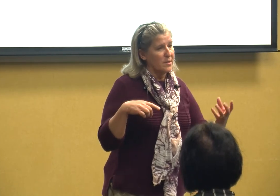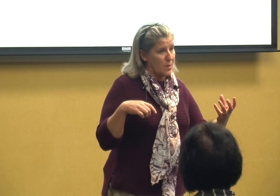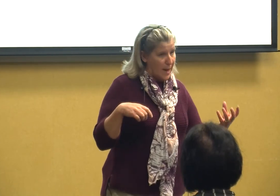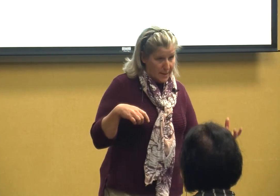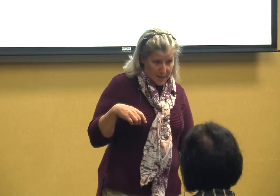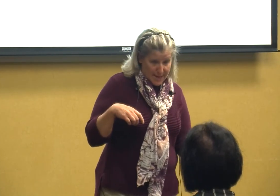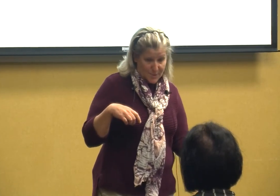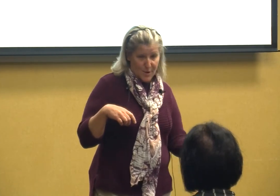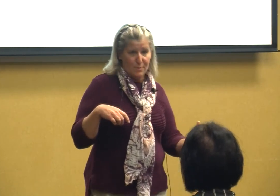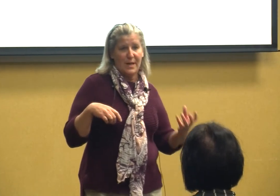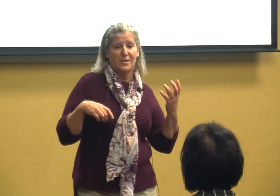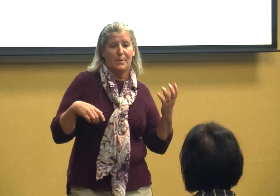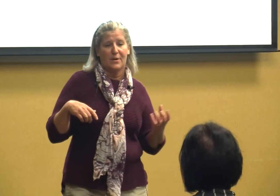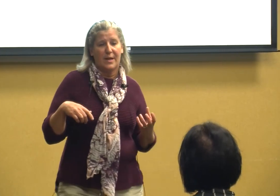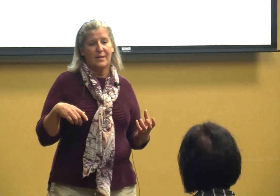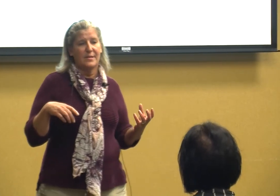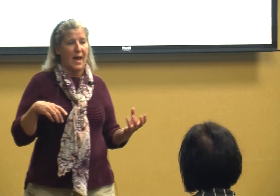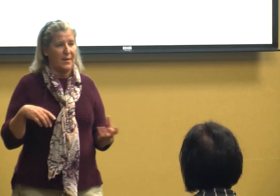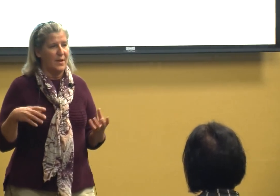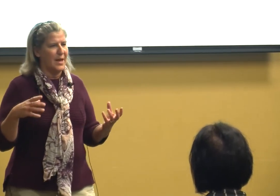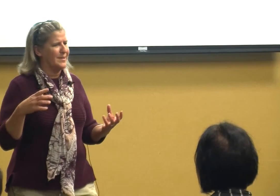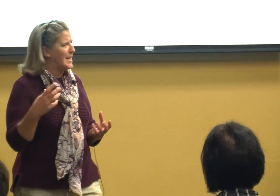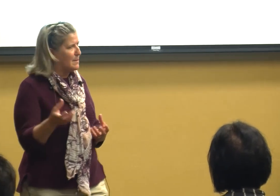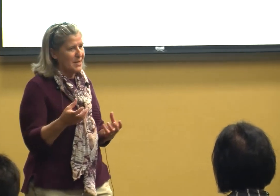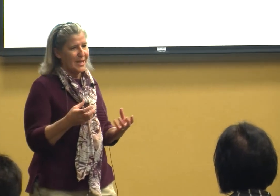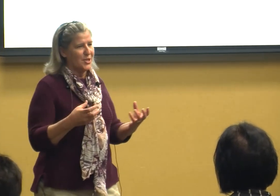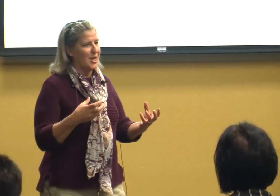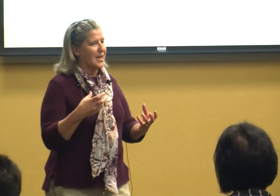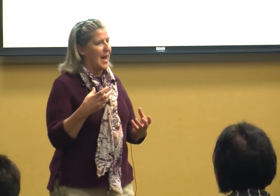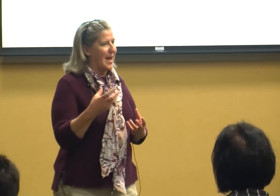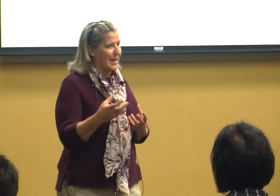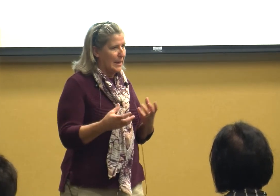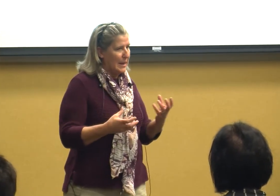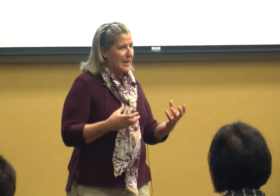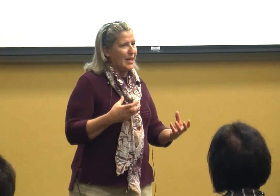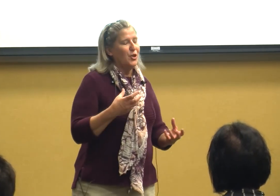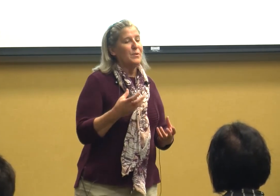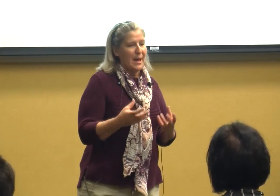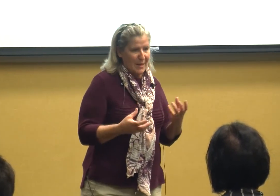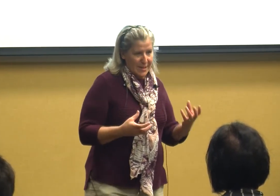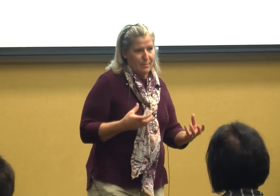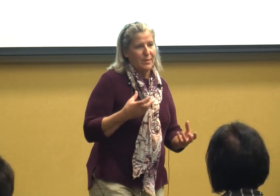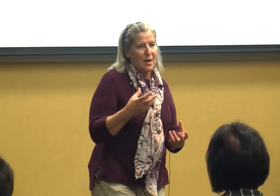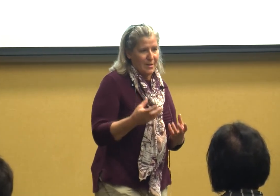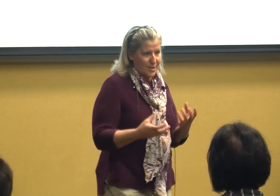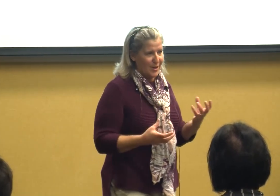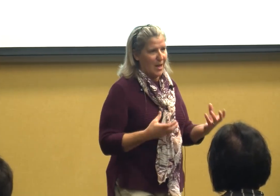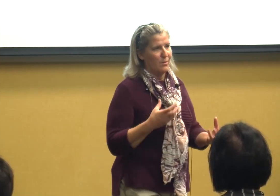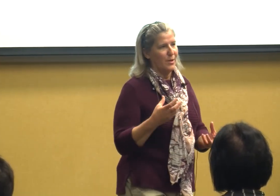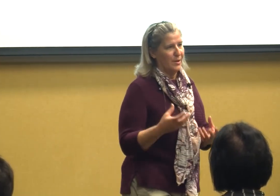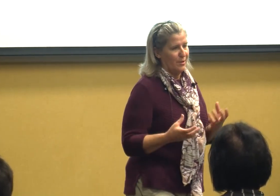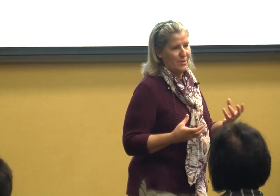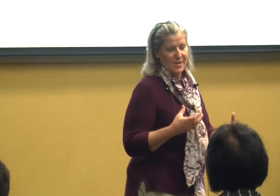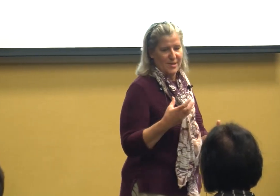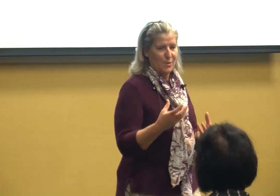had classroom experience and then team teaching and you name it because you know you just do a